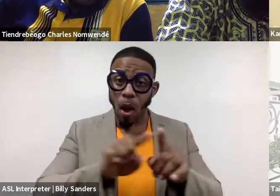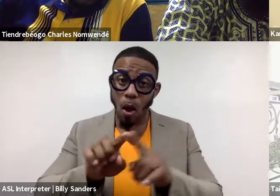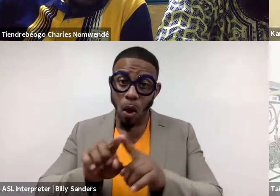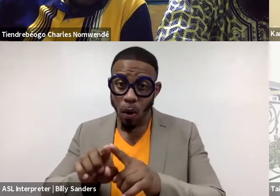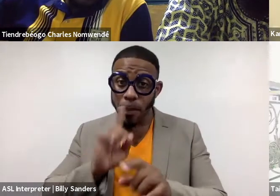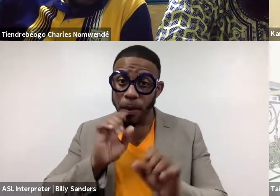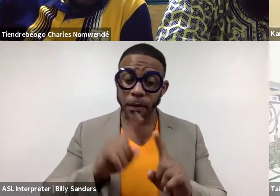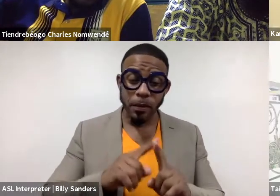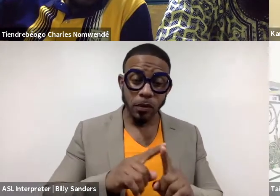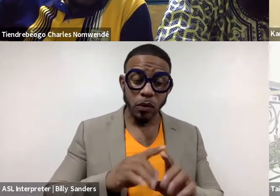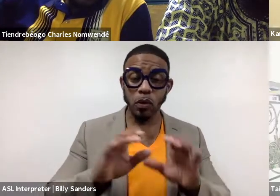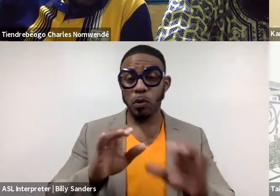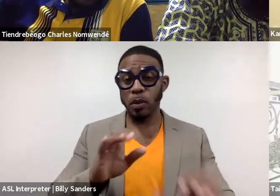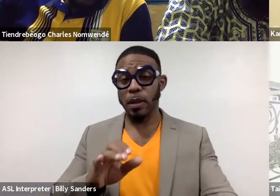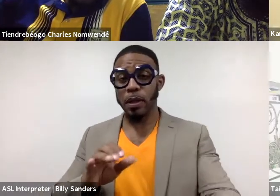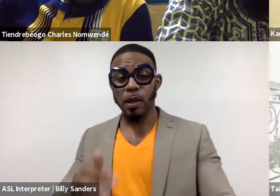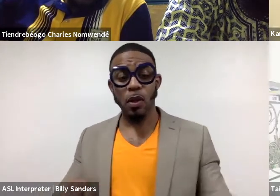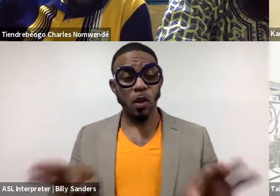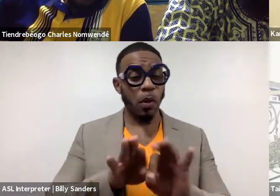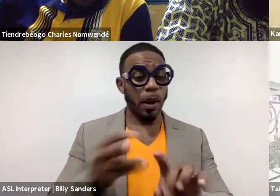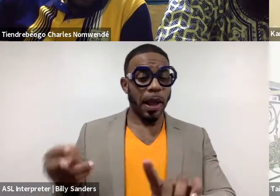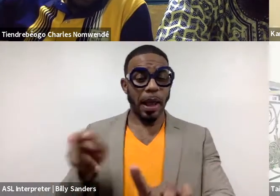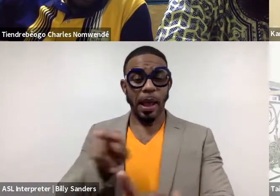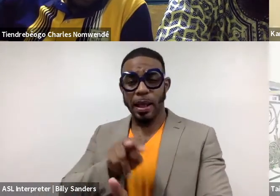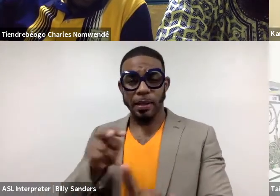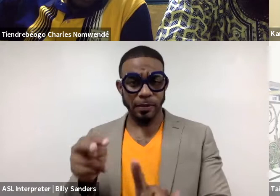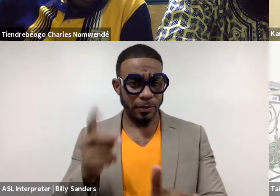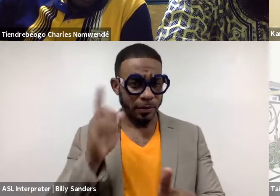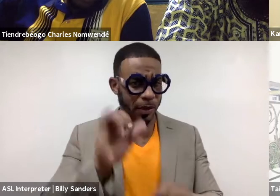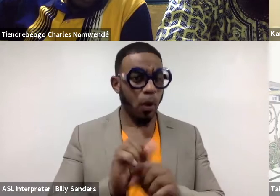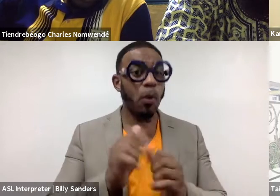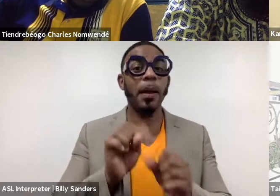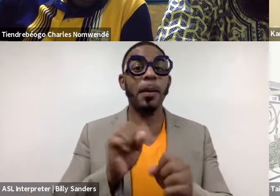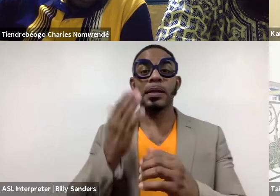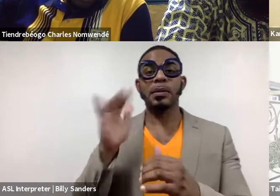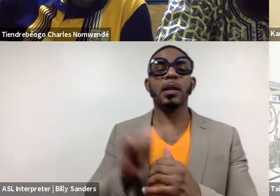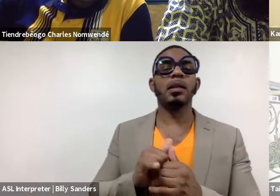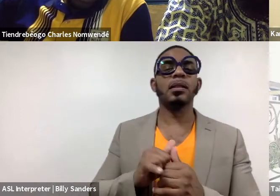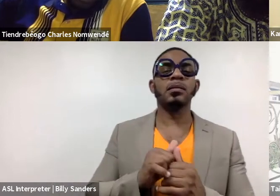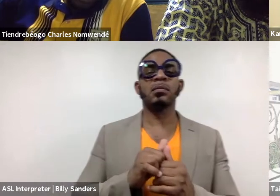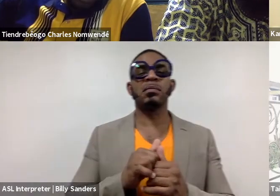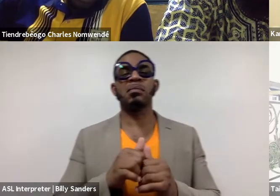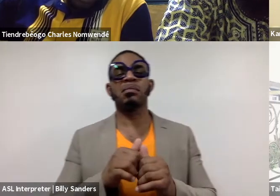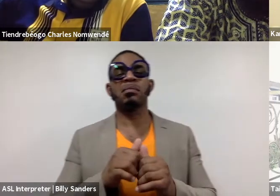to communicate critical aspects or critique work without making it seem like you're shooting it down or you're putting it down.